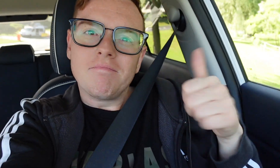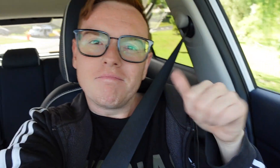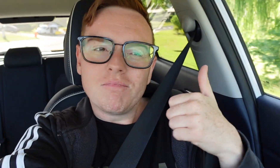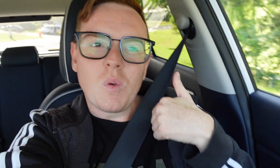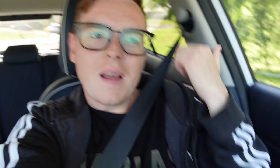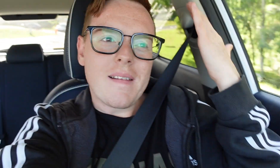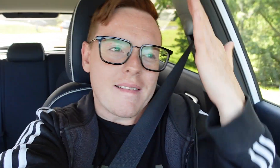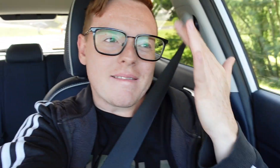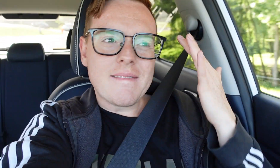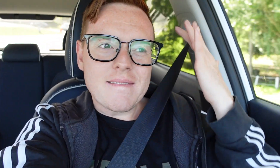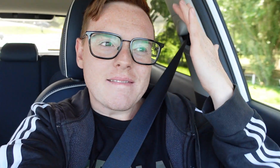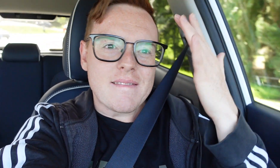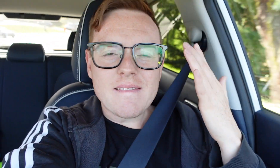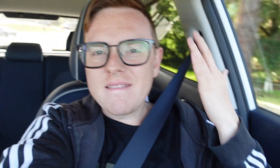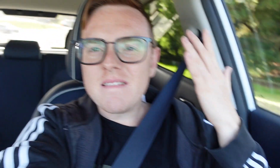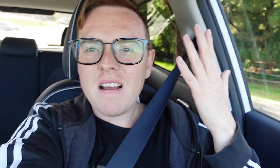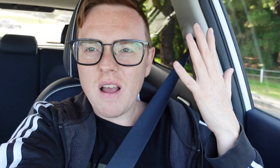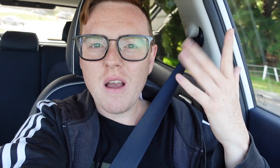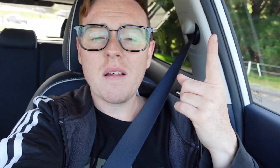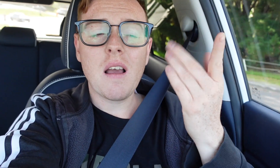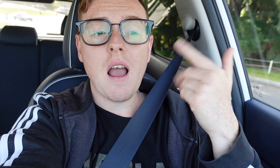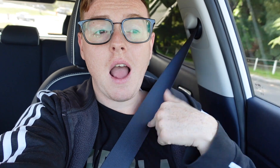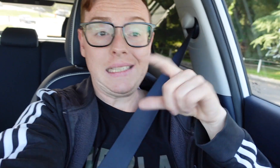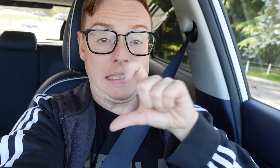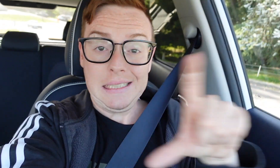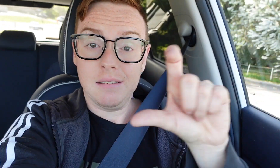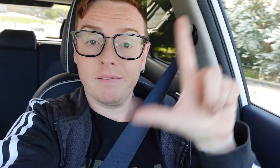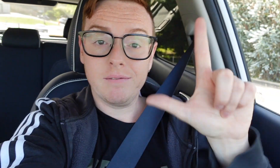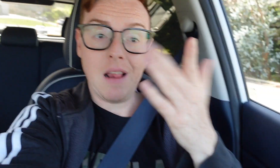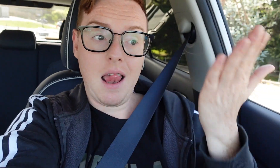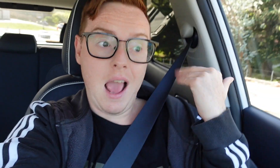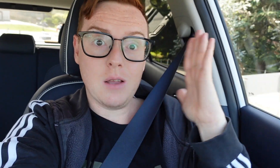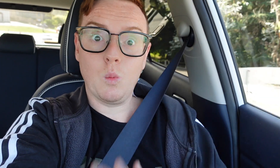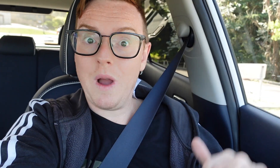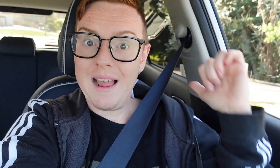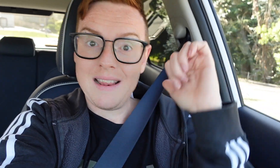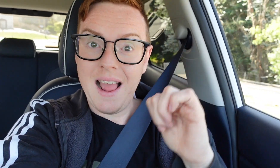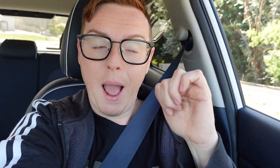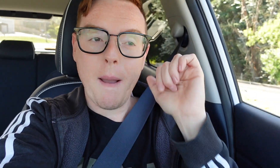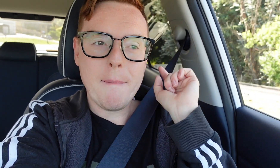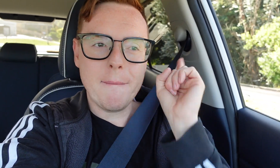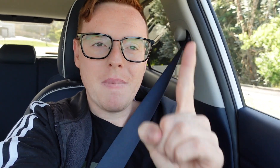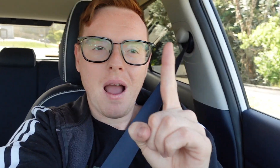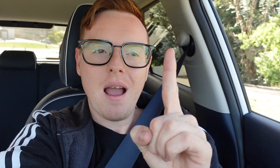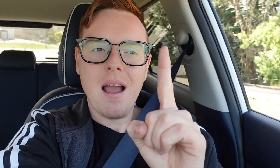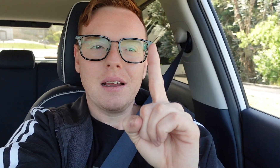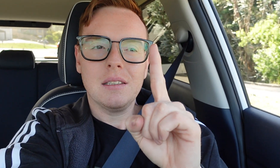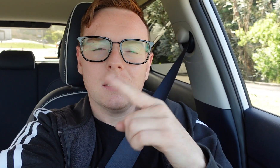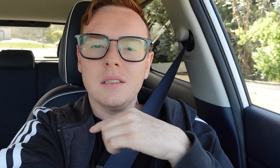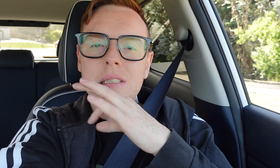I have had a lot thinking to do. I did vlogging last weekend but,